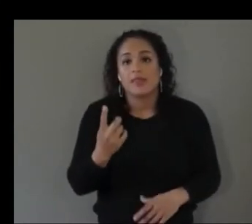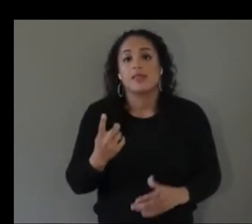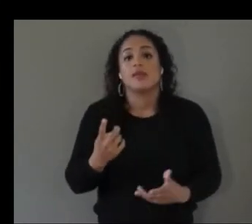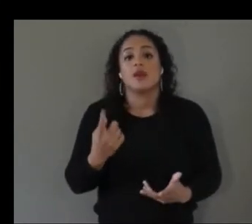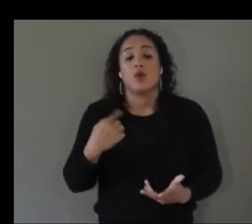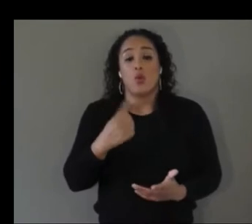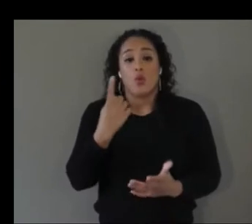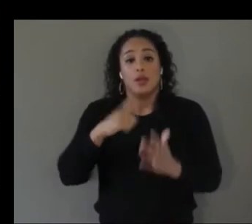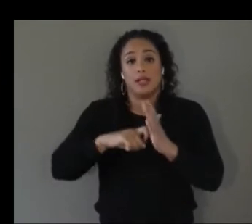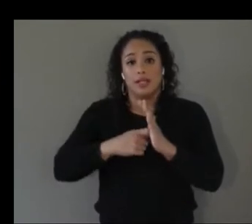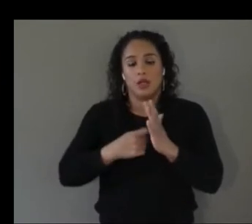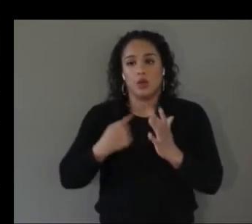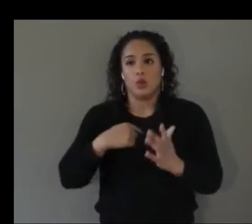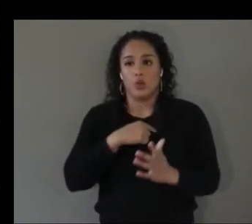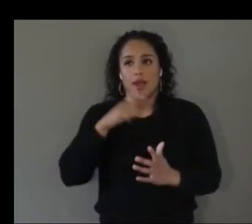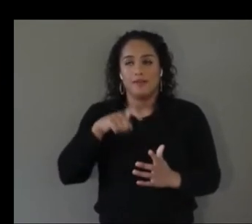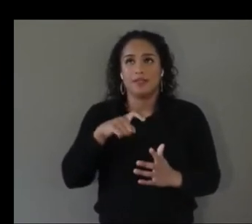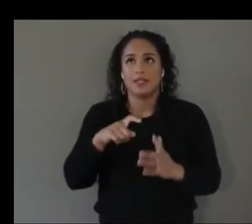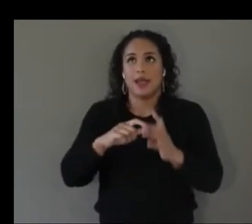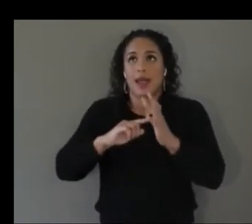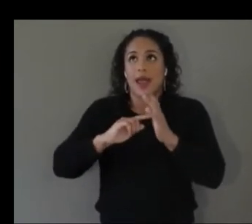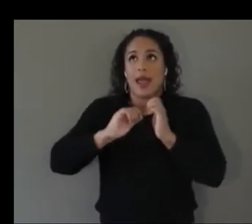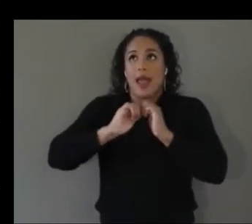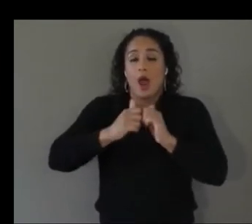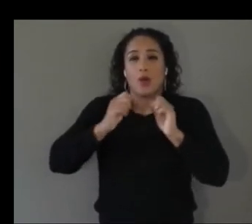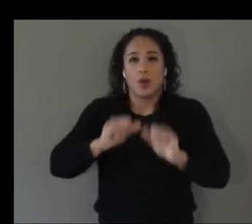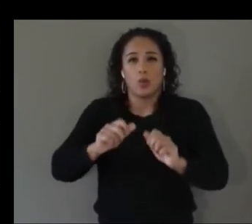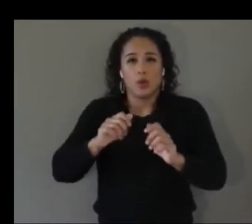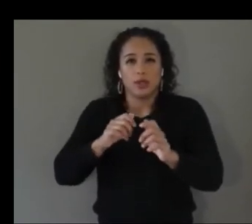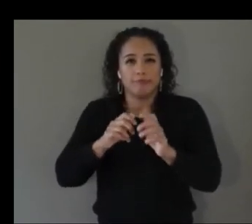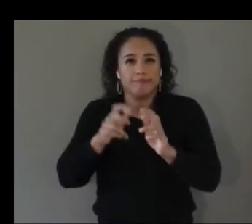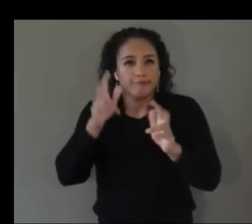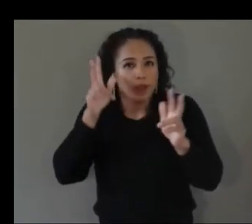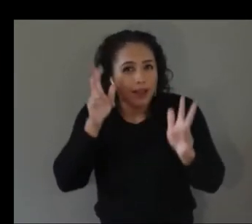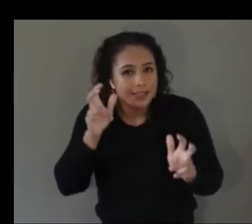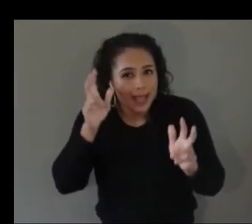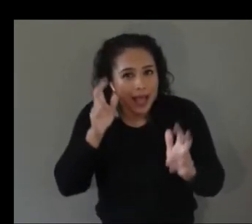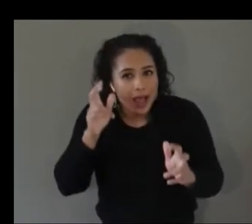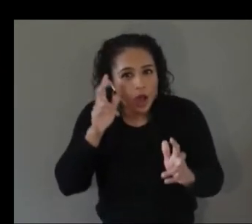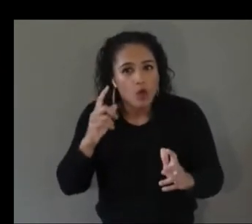a moving object such that somebody can follow along with it in a game and interact with it